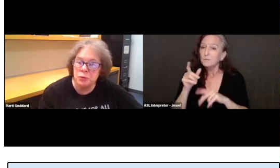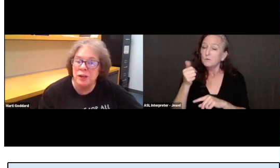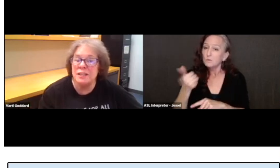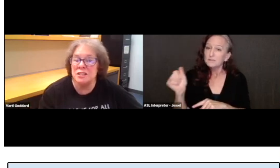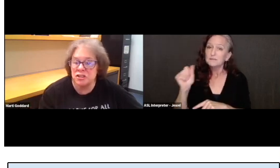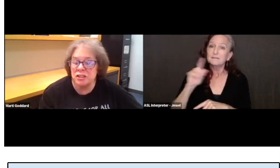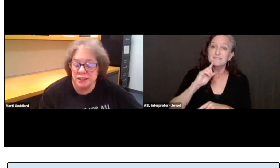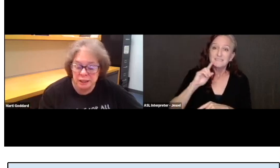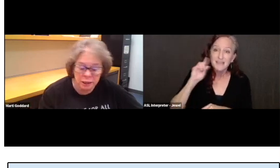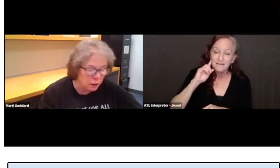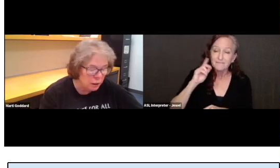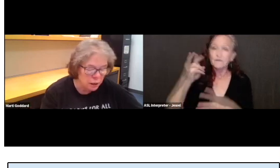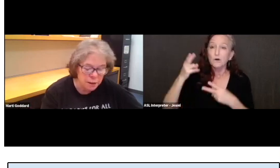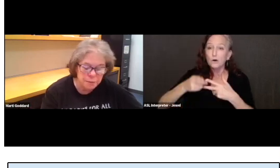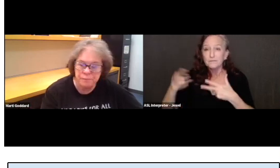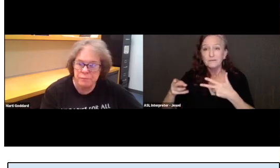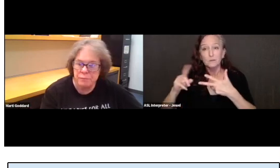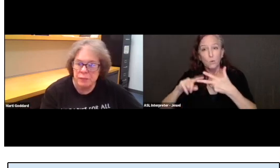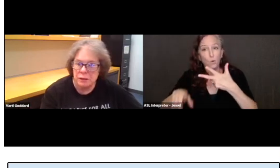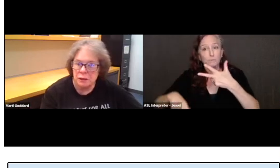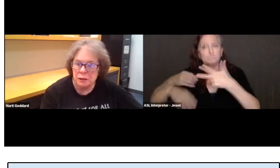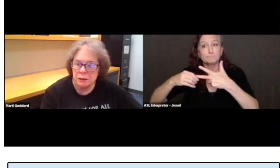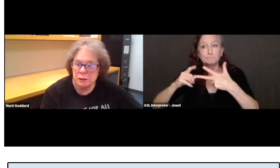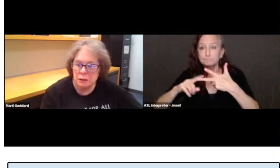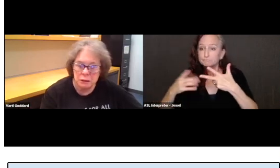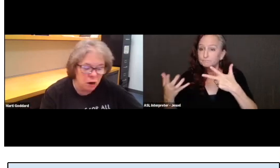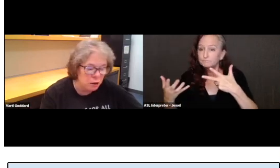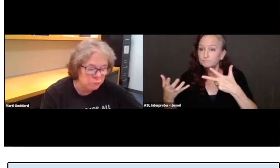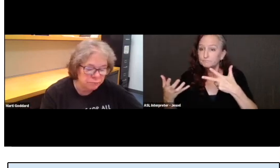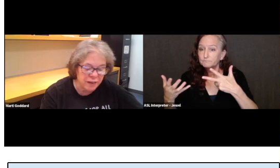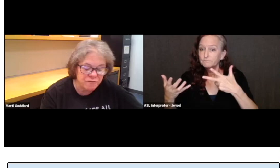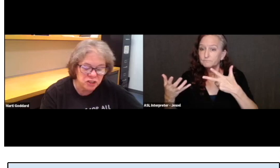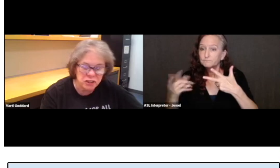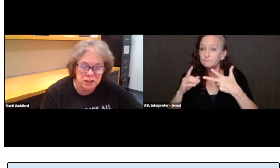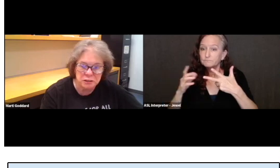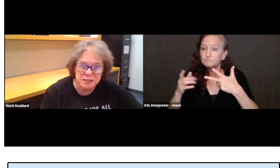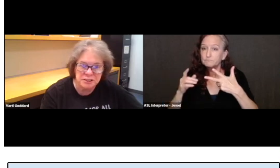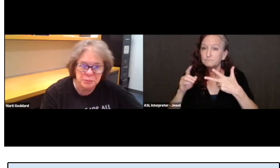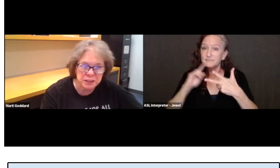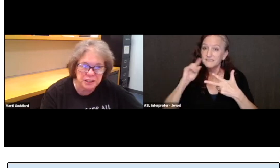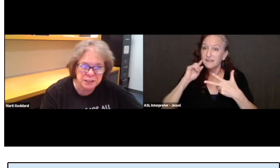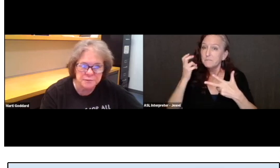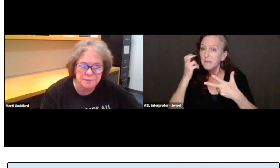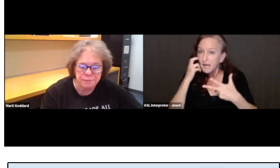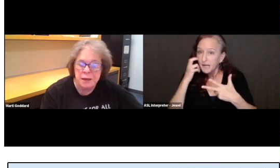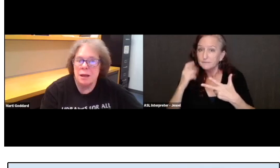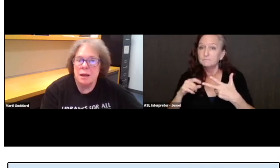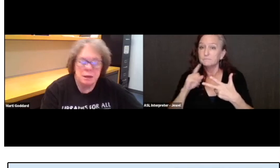who additionally have vision disabilities.